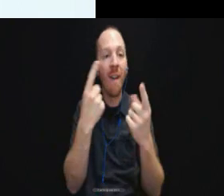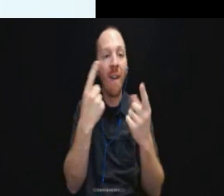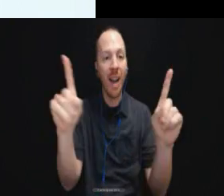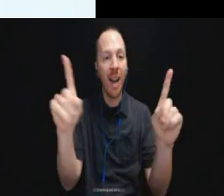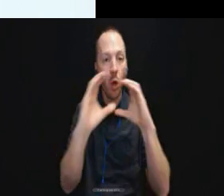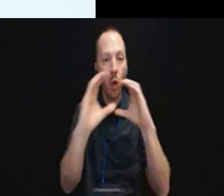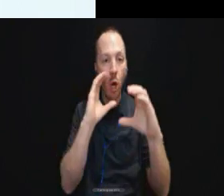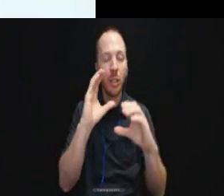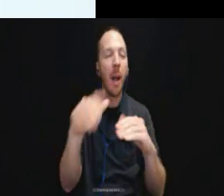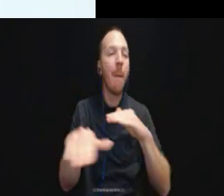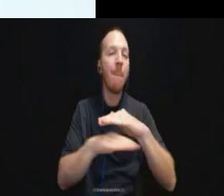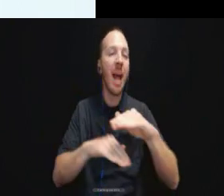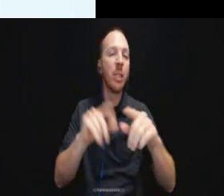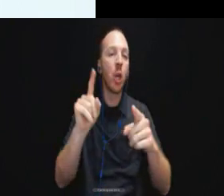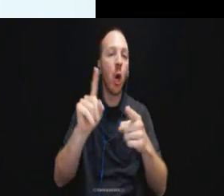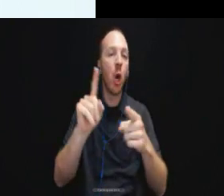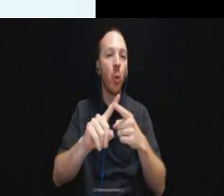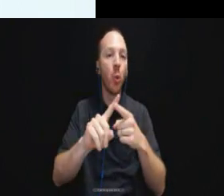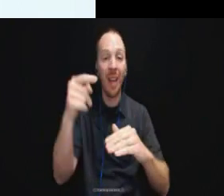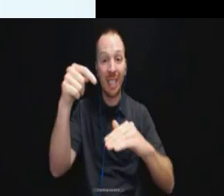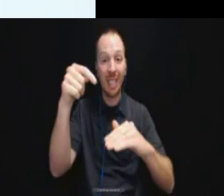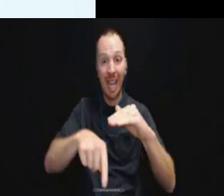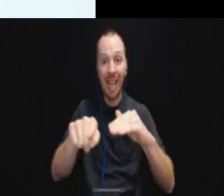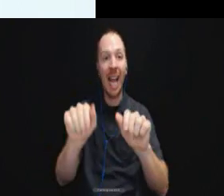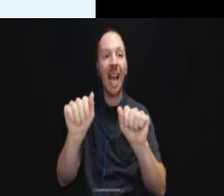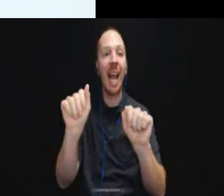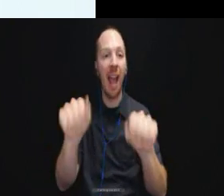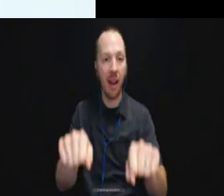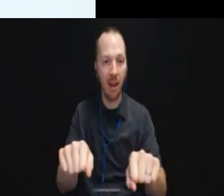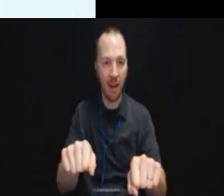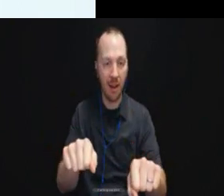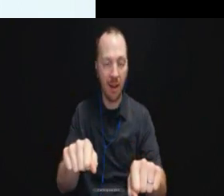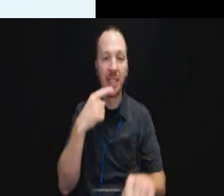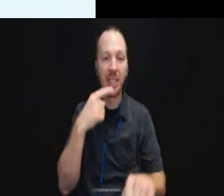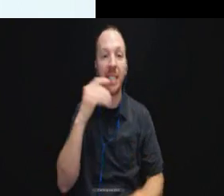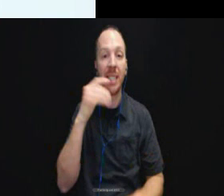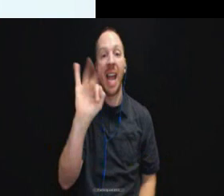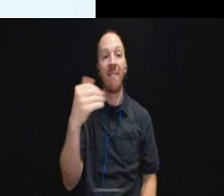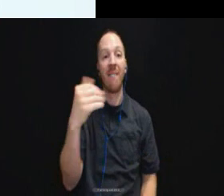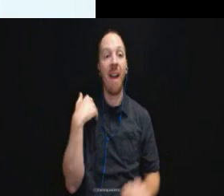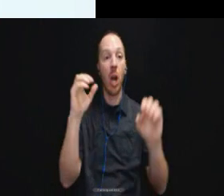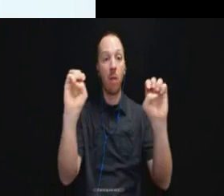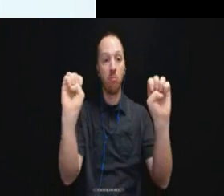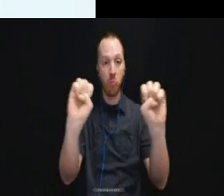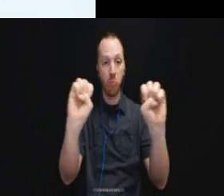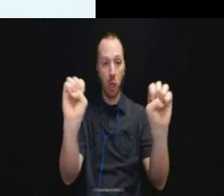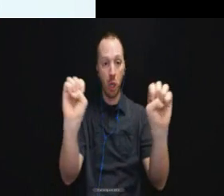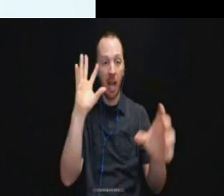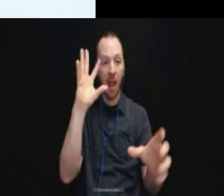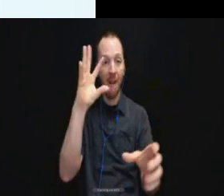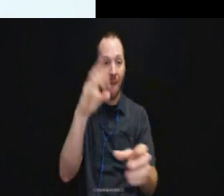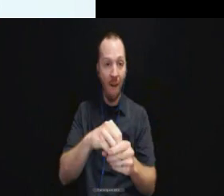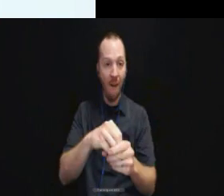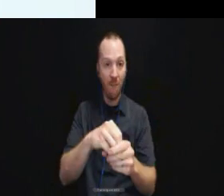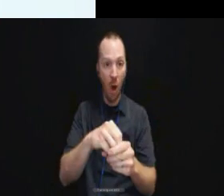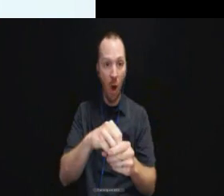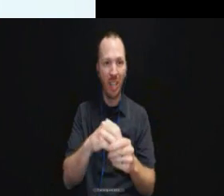to the extent that it can. It says if there is an emergency involving an imminent threat to the safety or welfare